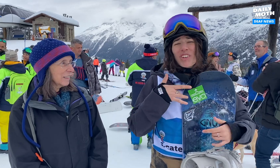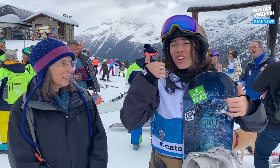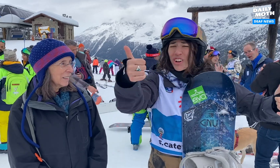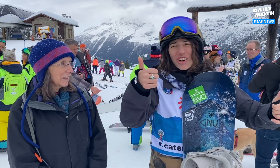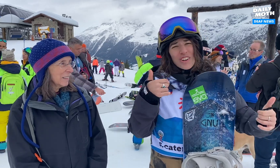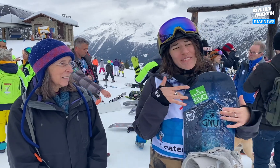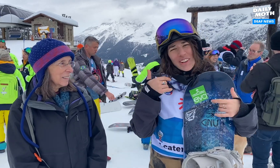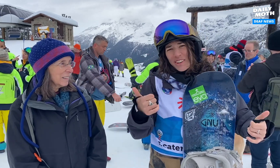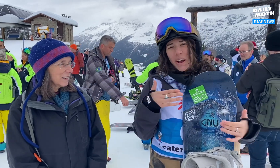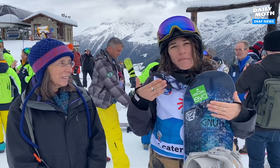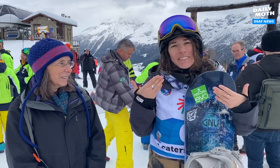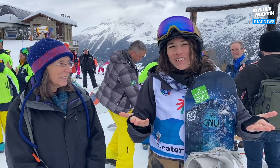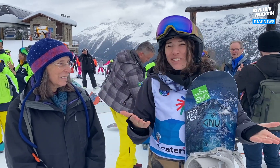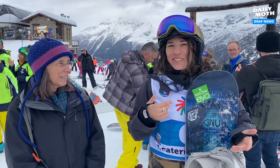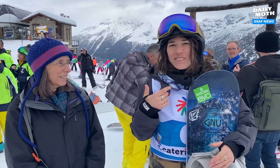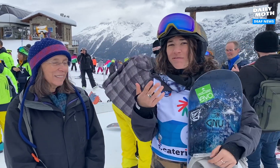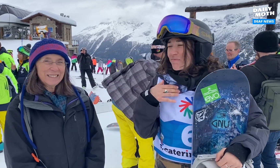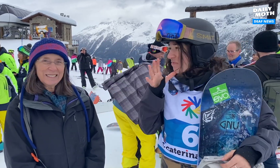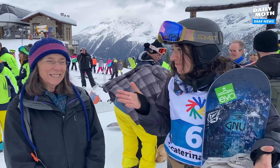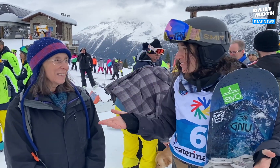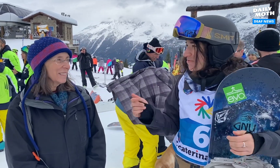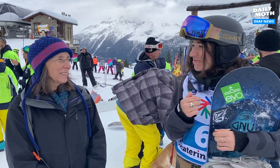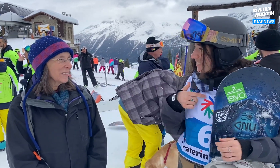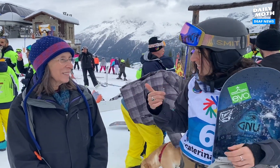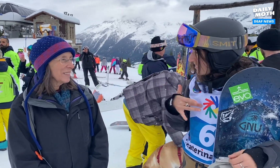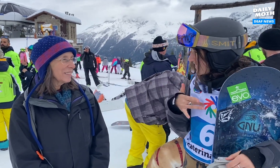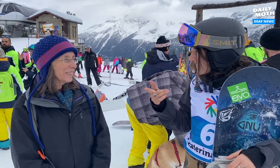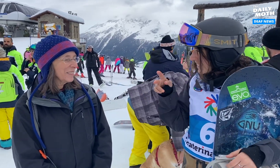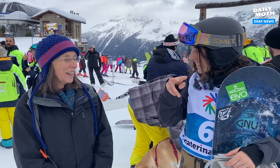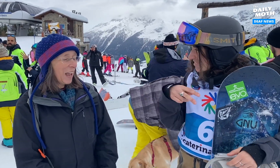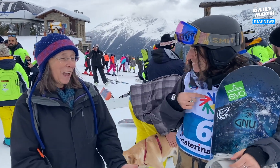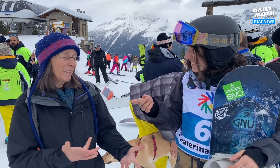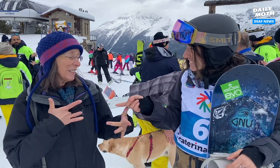I feel good. I feel good. I’m happy to be here and my mom is here. How did you feel watching me?